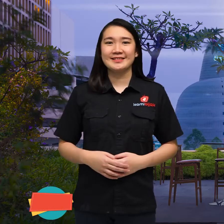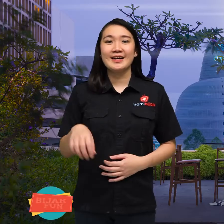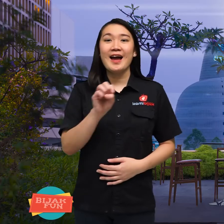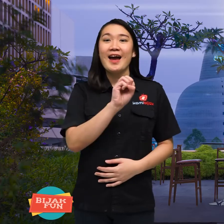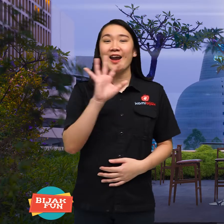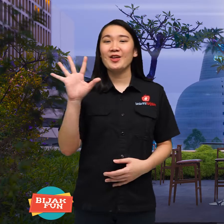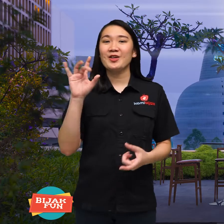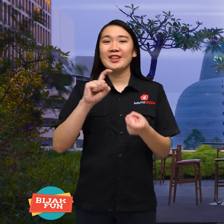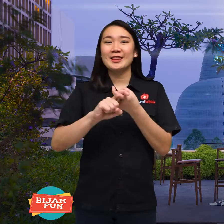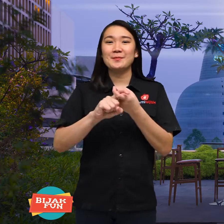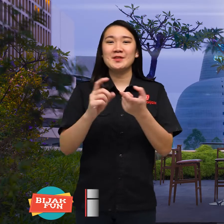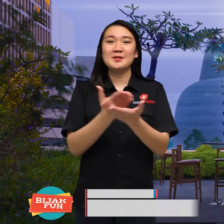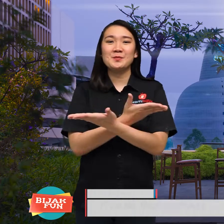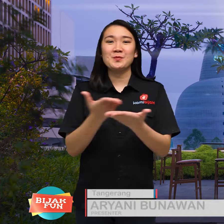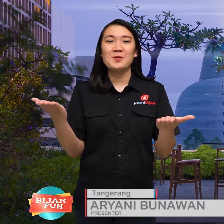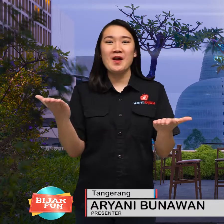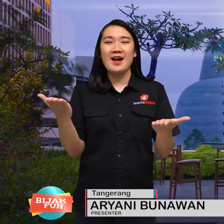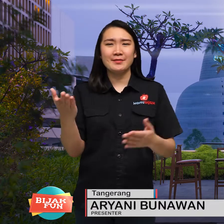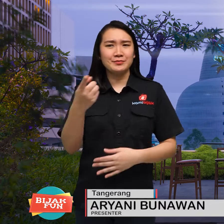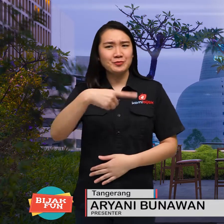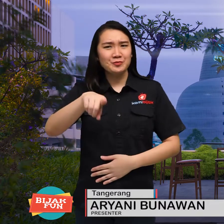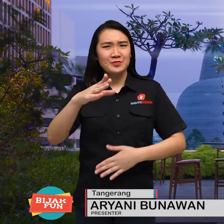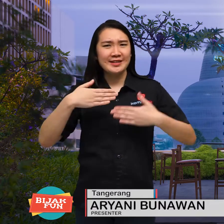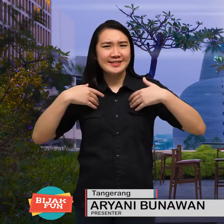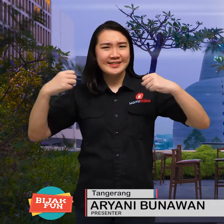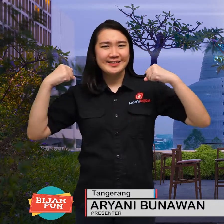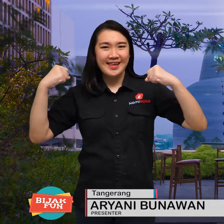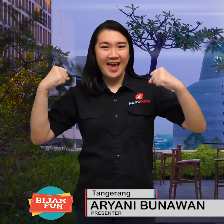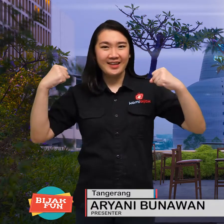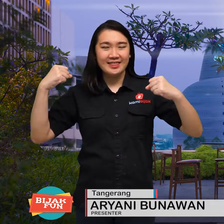Hello everyone, are you all right?